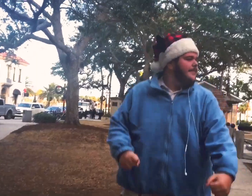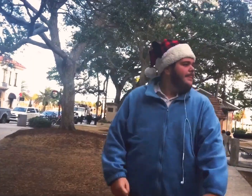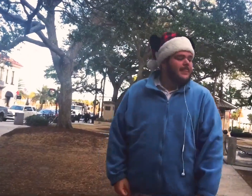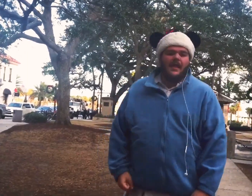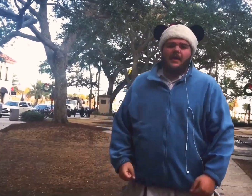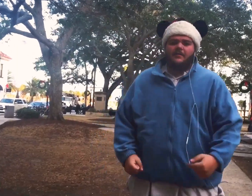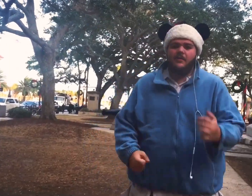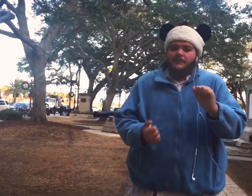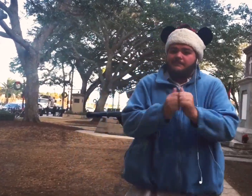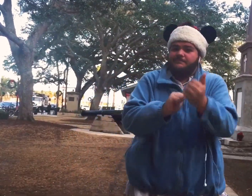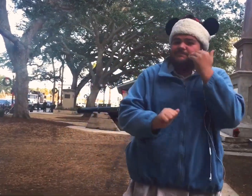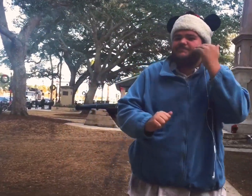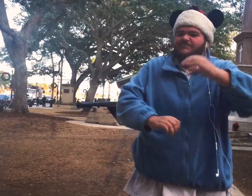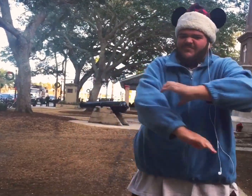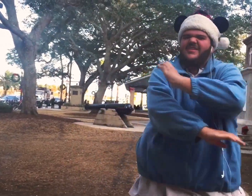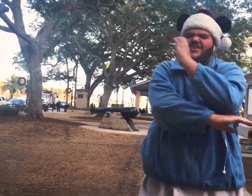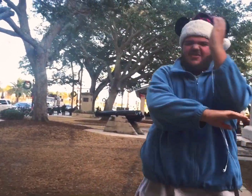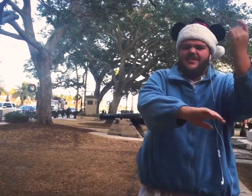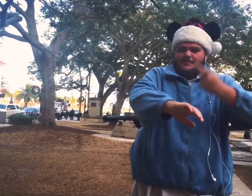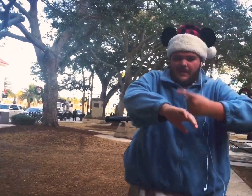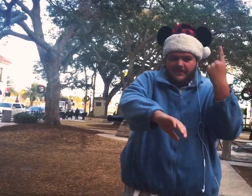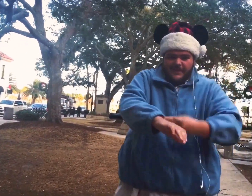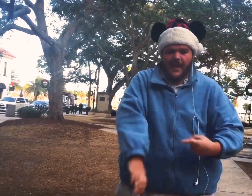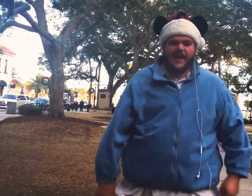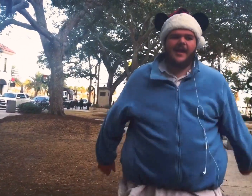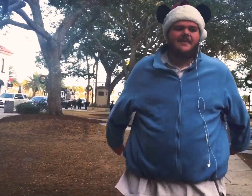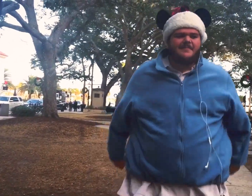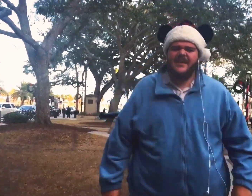that's what makes it Christmas time